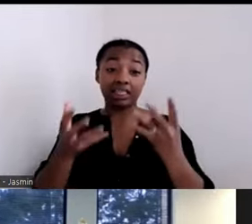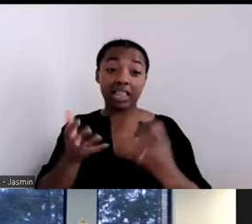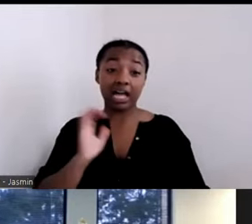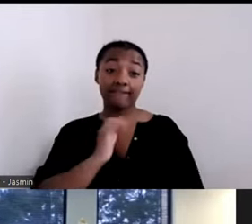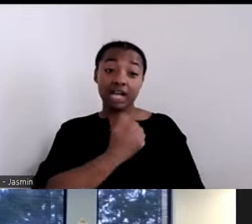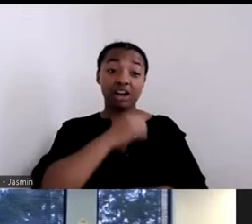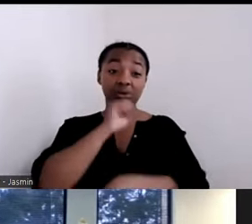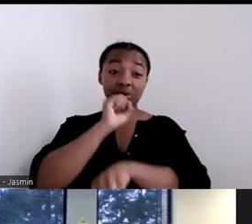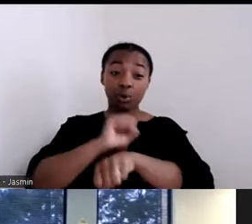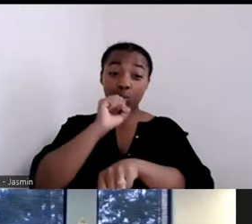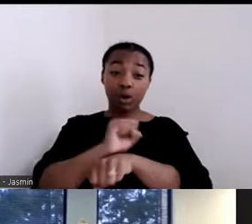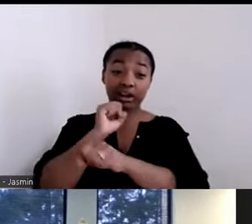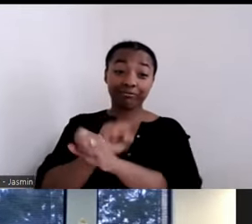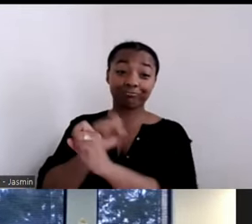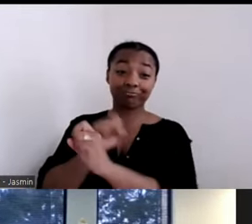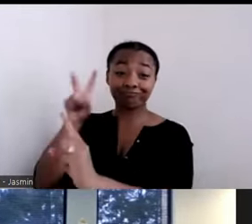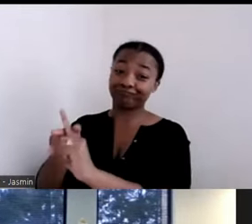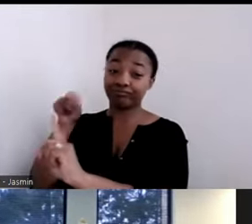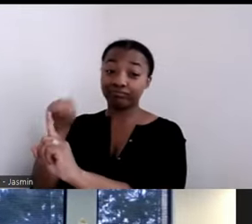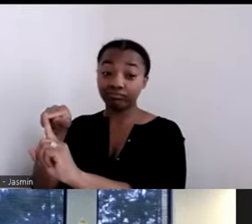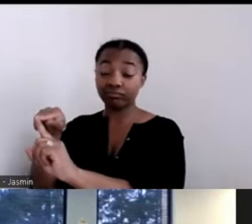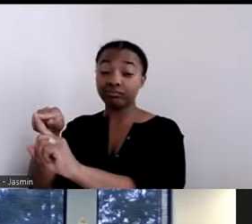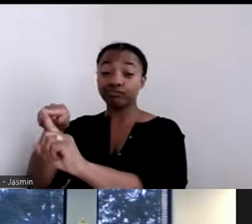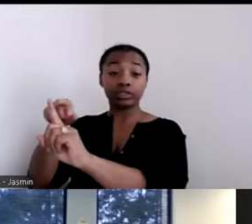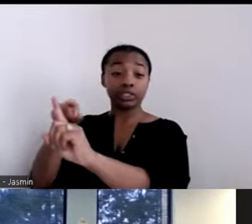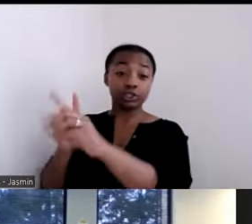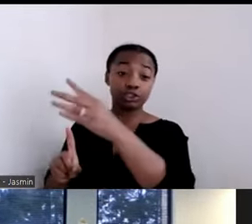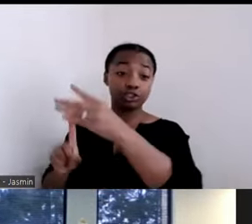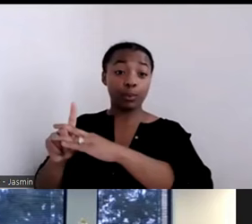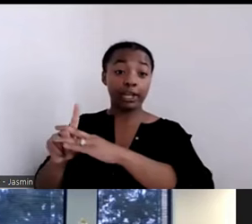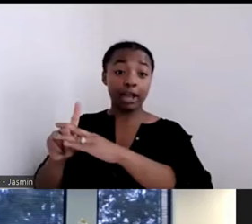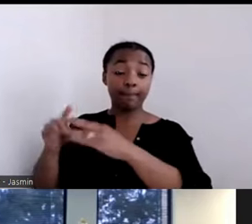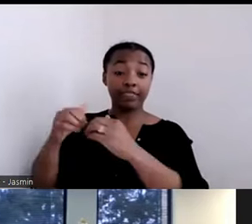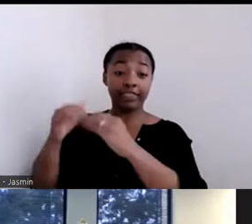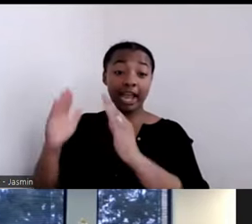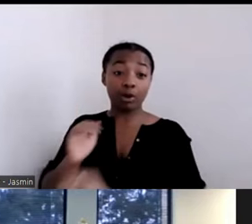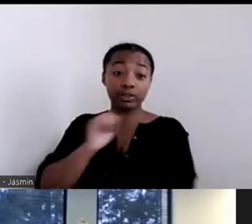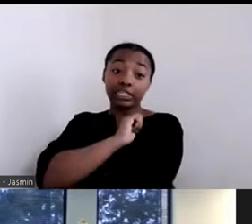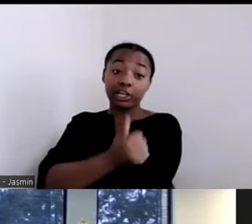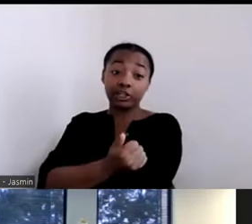door of the Housing Authorities with really nothing to offer except a promise that